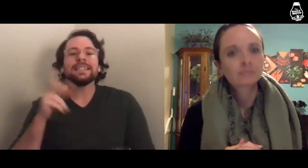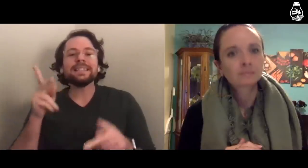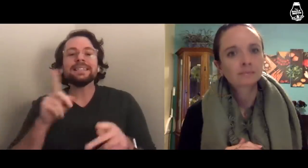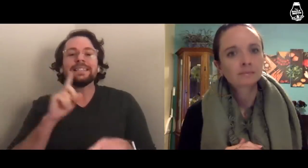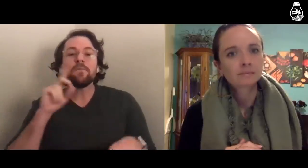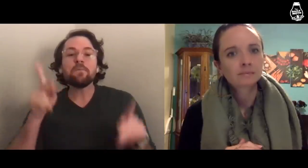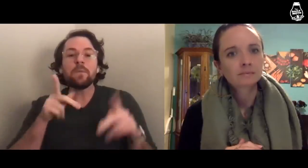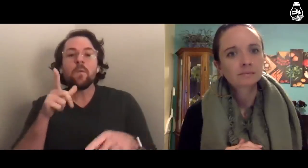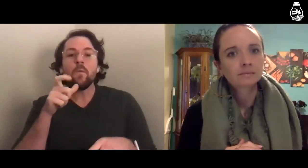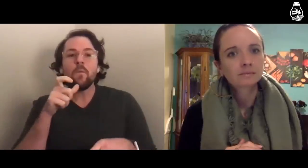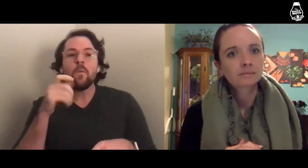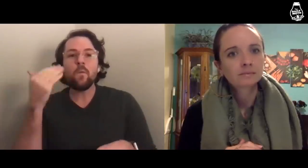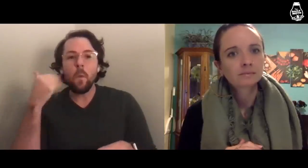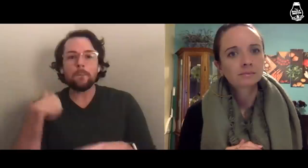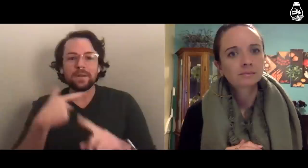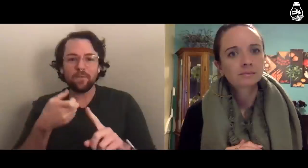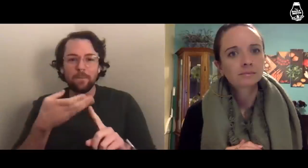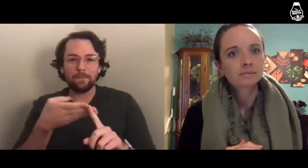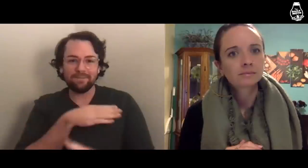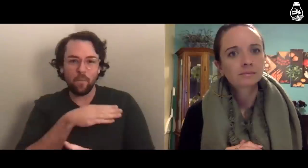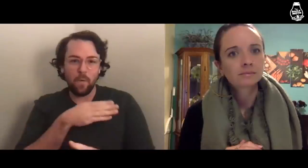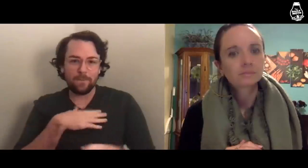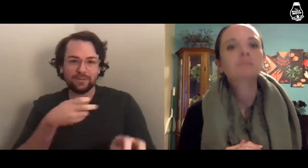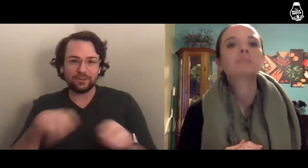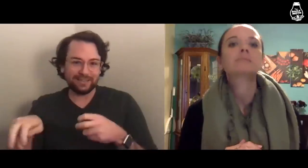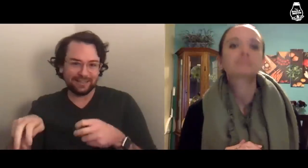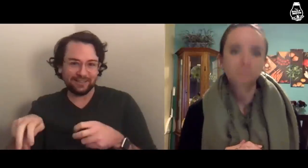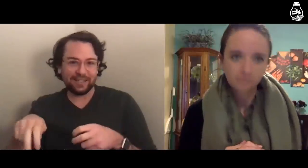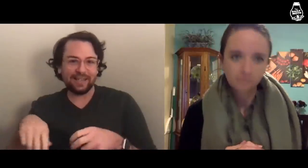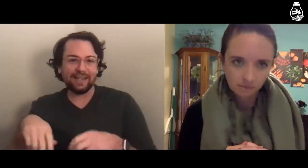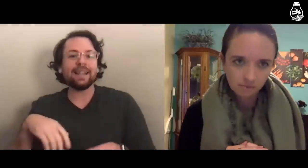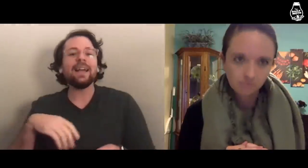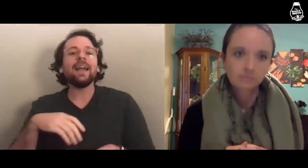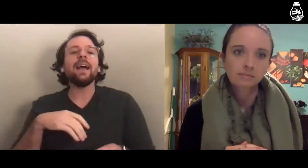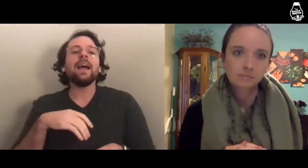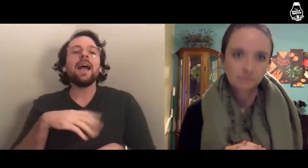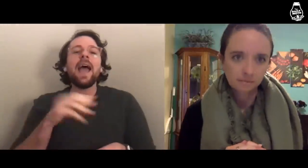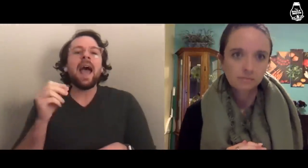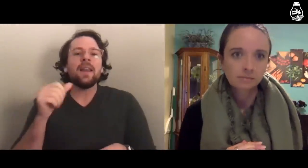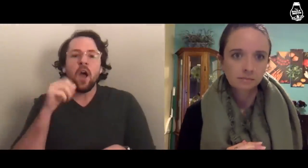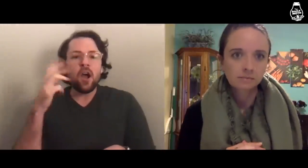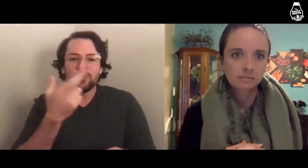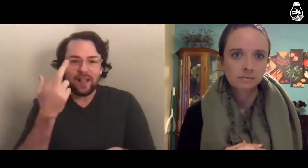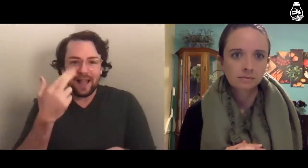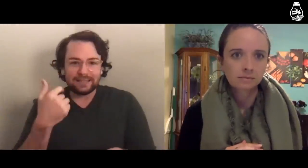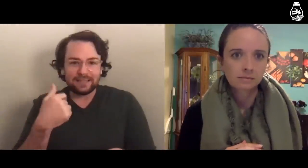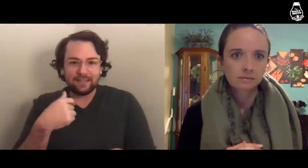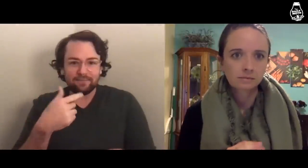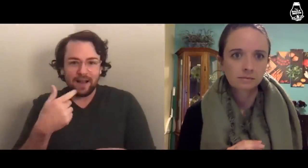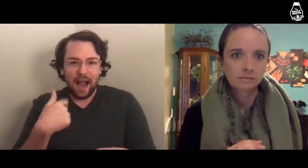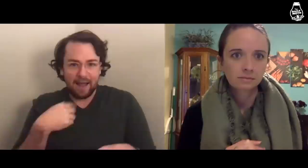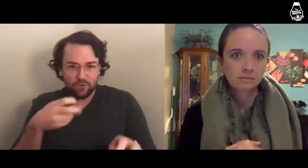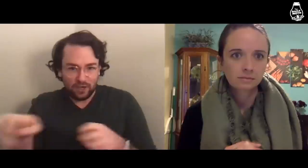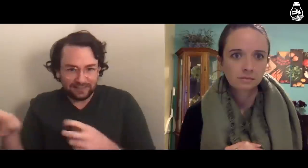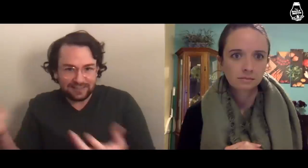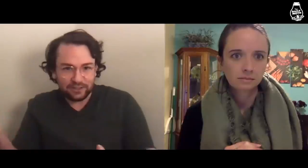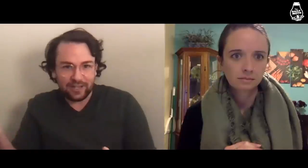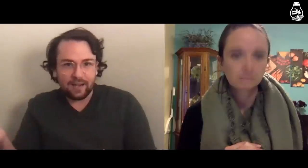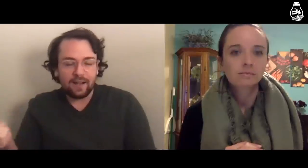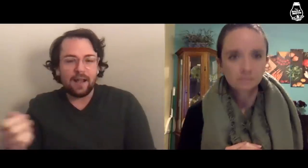When Deaf people who know me from before my transition don’t realize that I’ve transitioned.